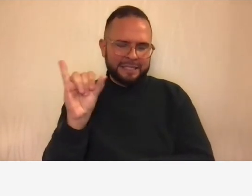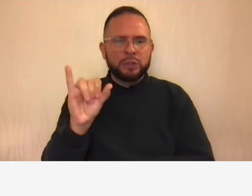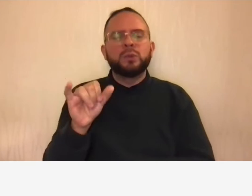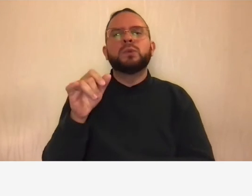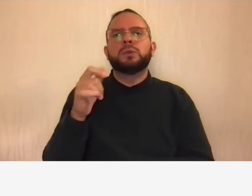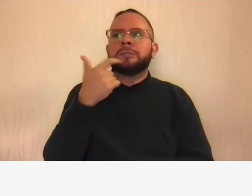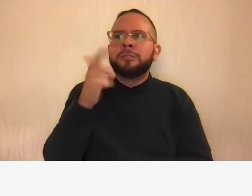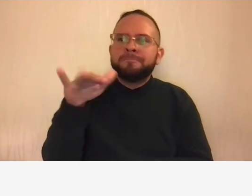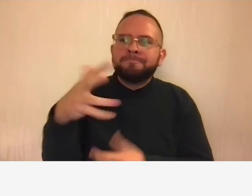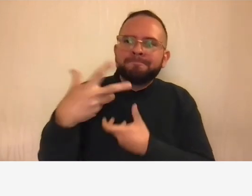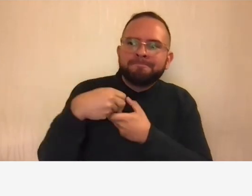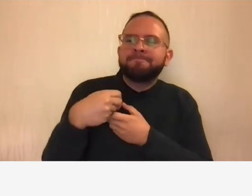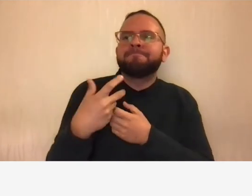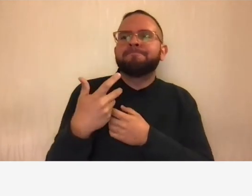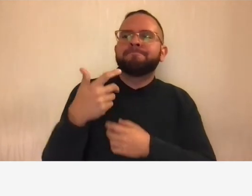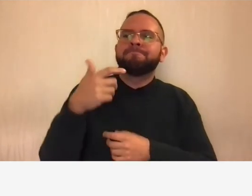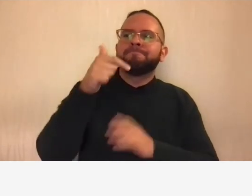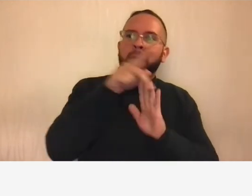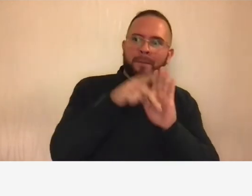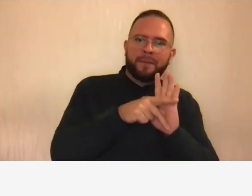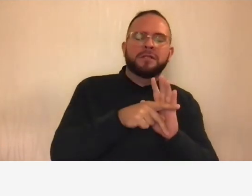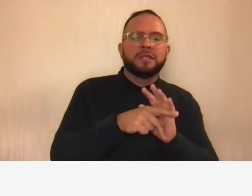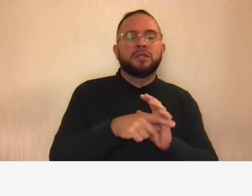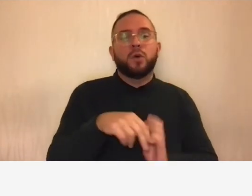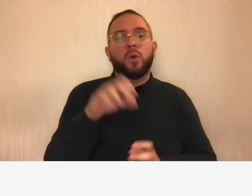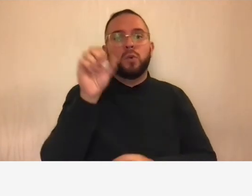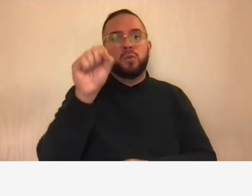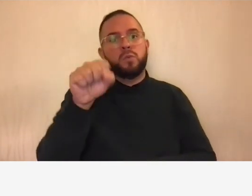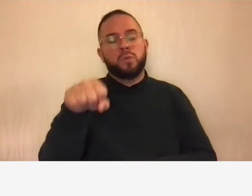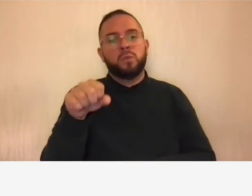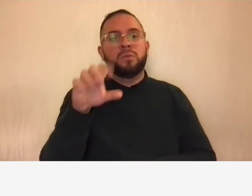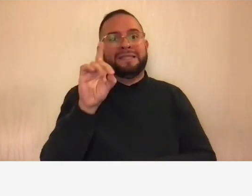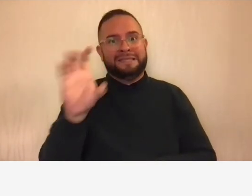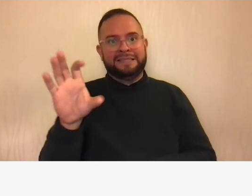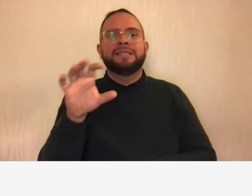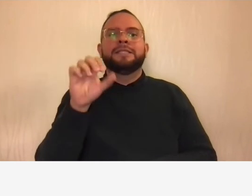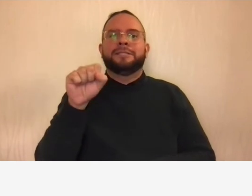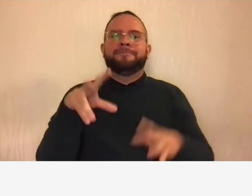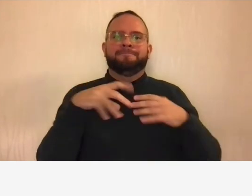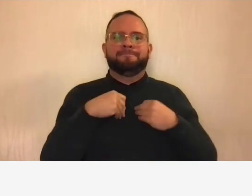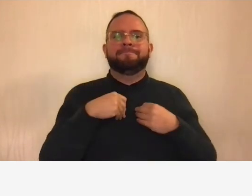columbia for ddot has adopted a safe harbor rate policy so i included this in the in the guide um